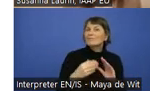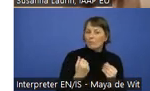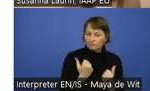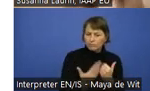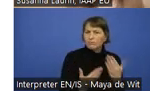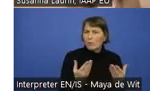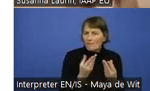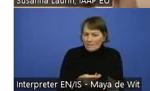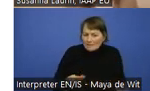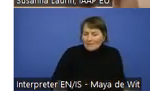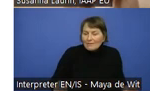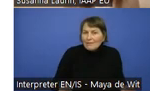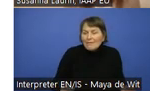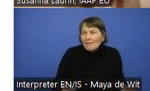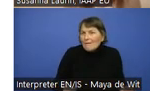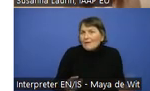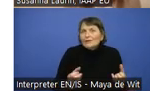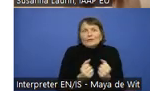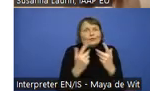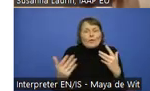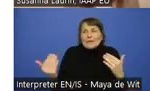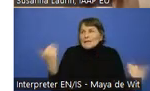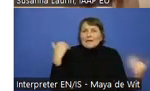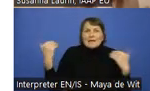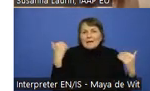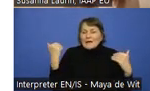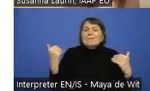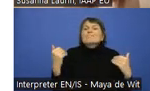And there were so much interest and so many questions that we decided to make a specific